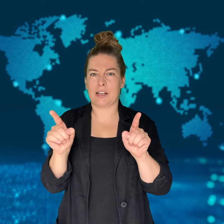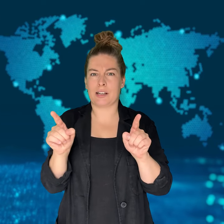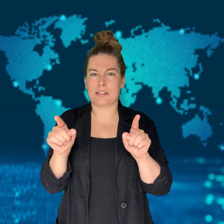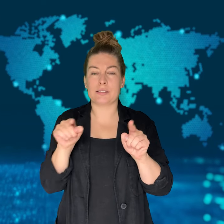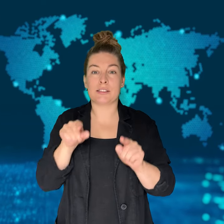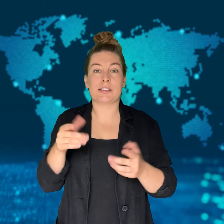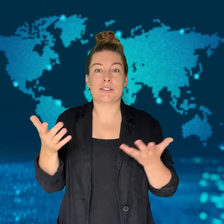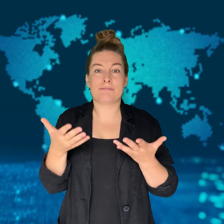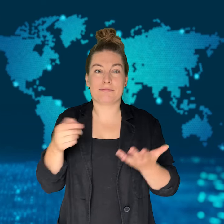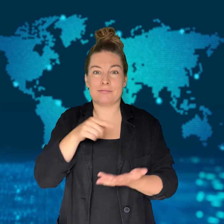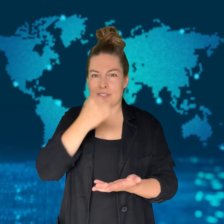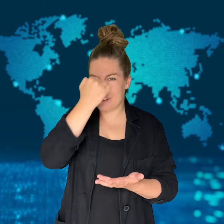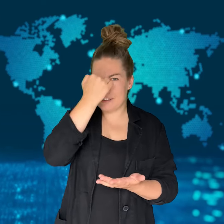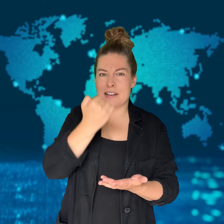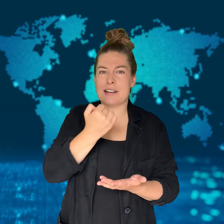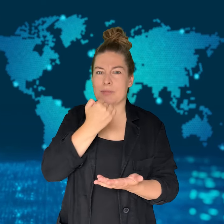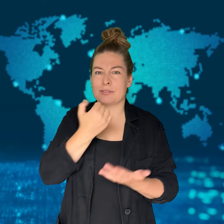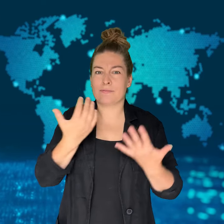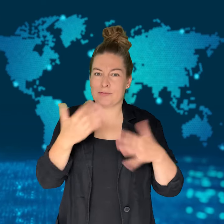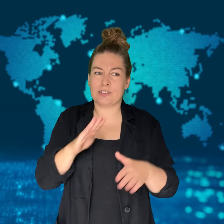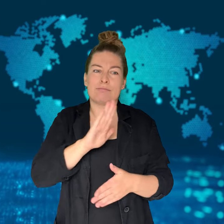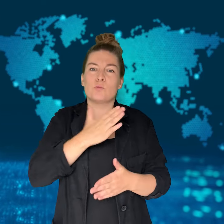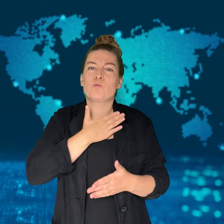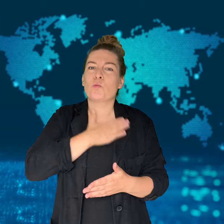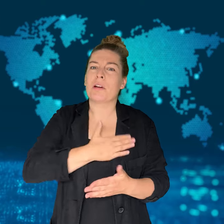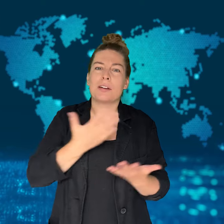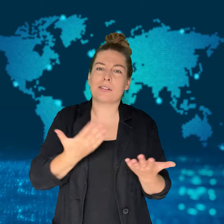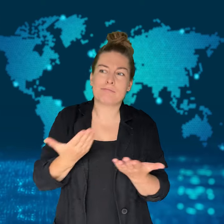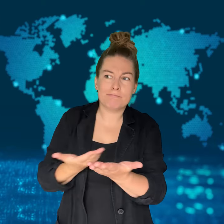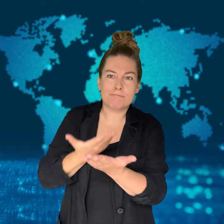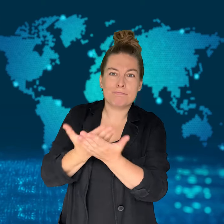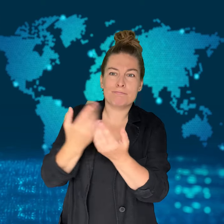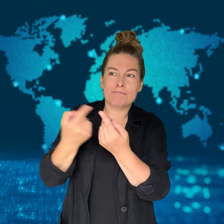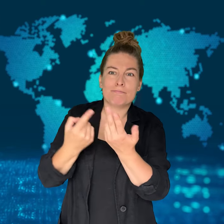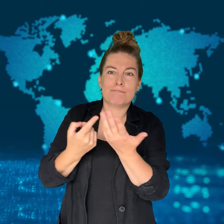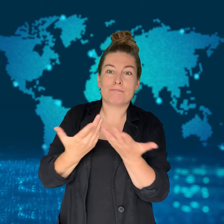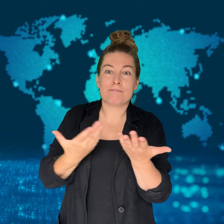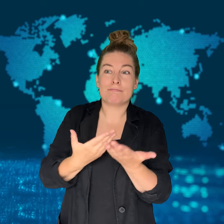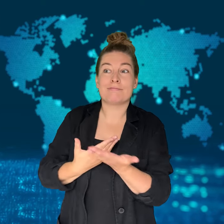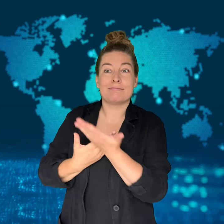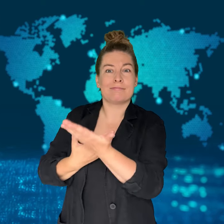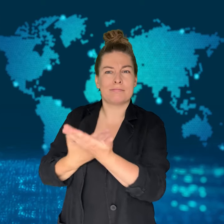that the proposal "raises many ambiguities"